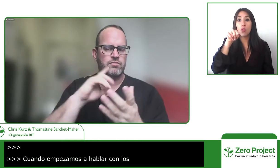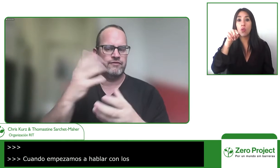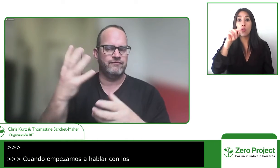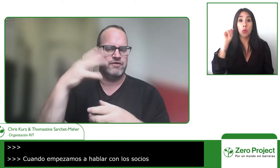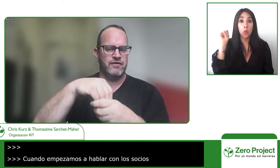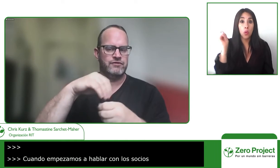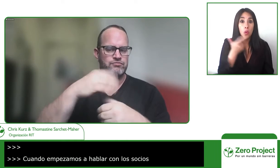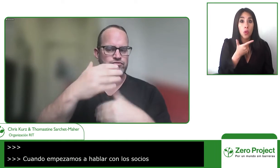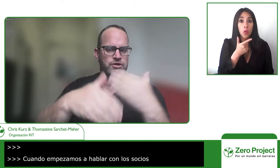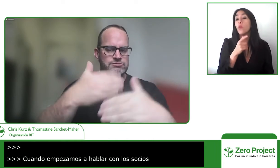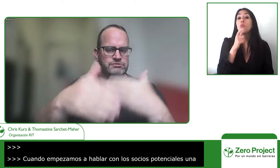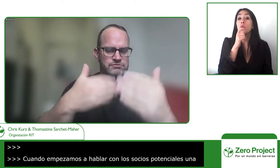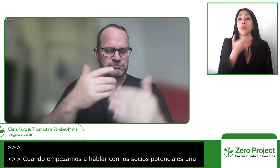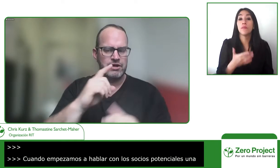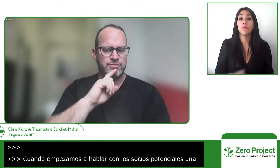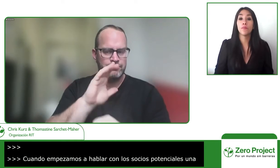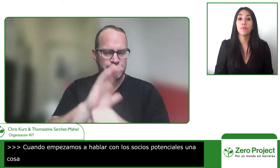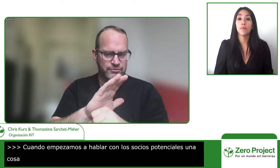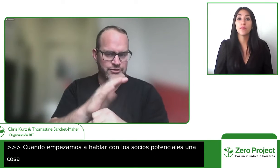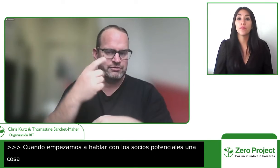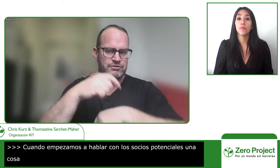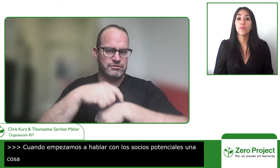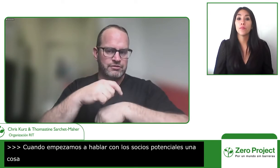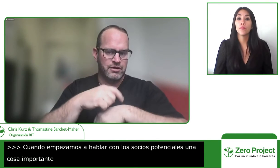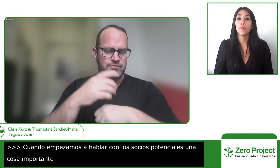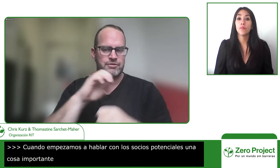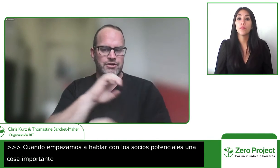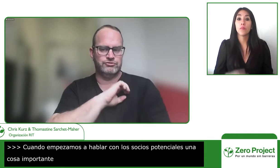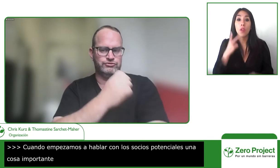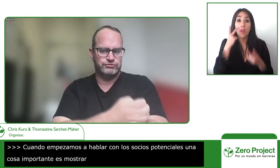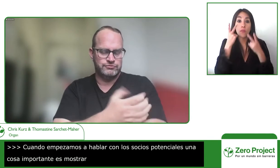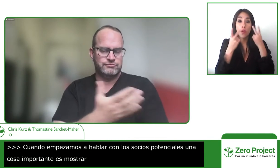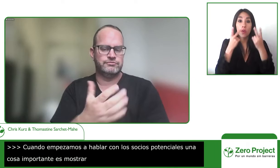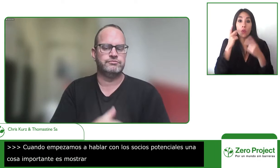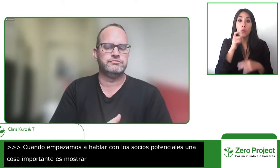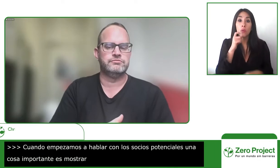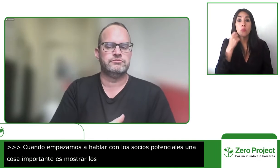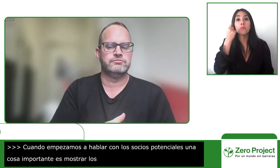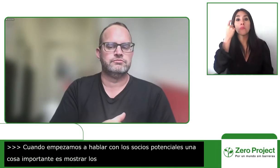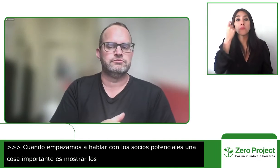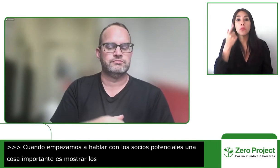want to support deaf children and how they we want to make sure that they are committed